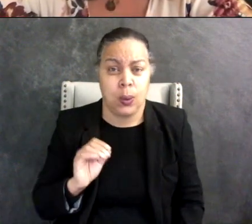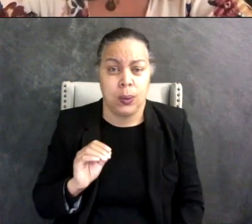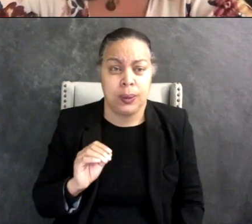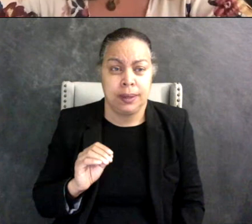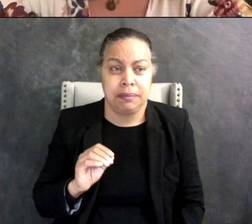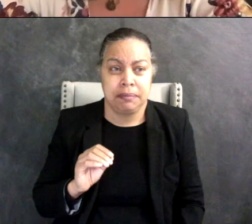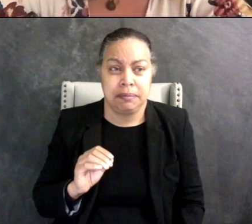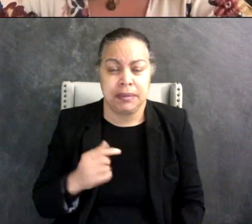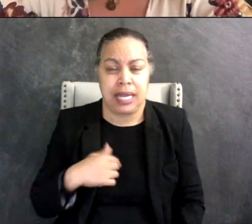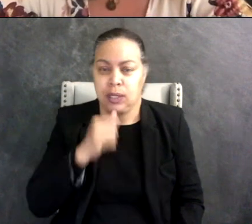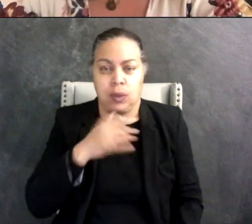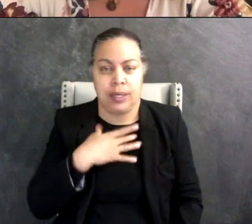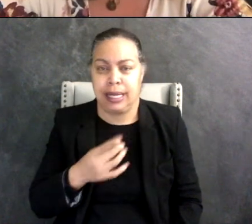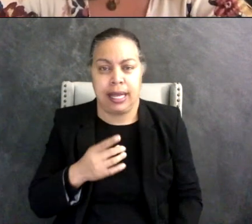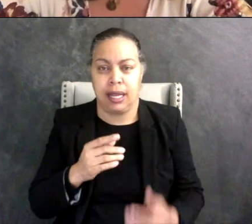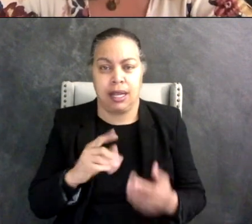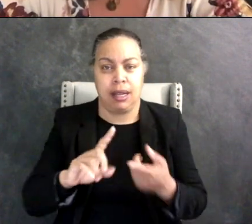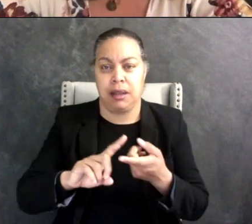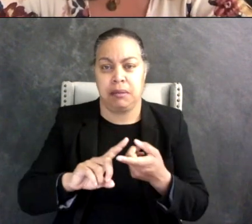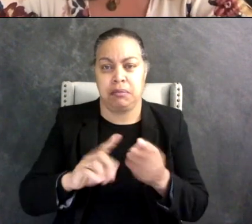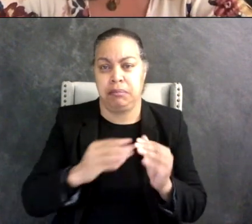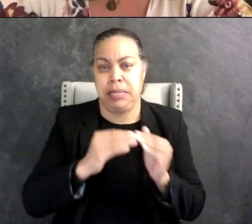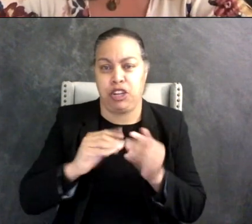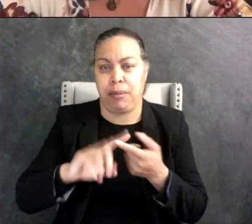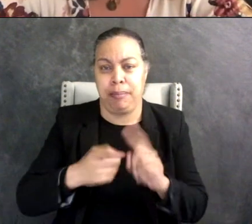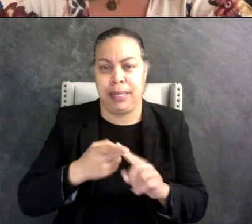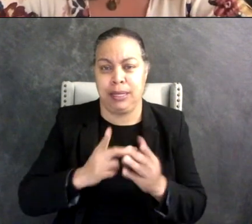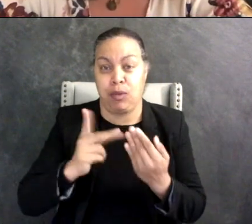I just don't like those peer buddy programs and I'm also - I actually had a peer buddy when I was